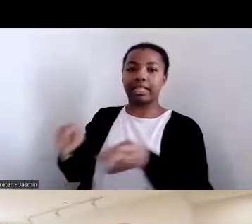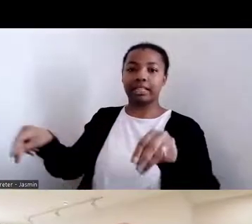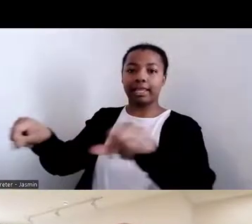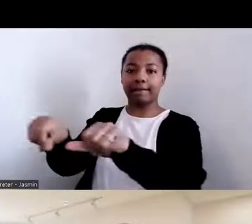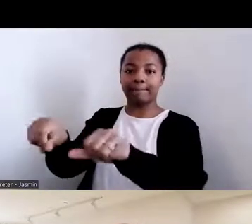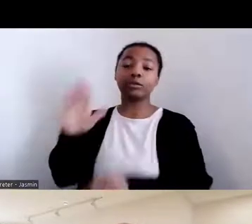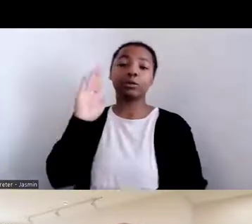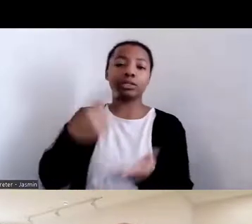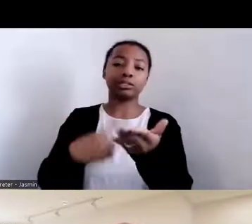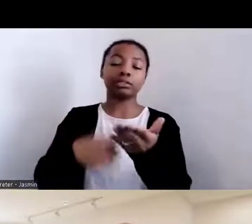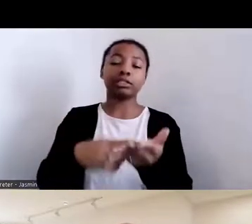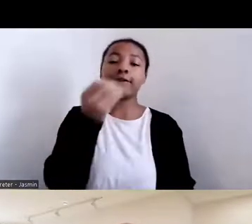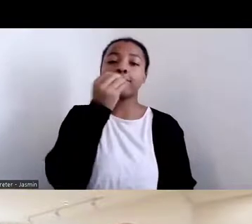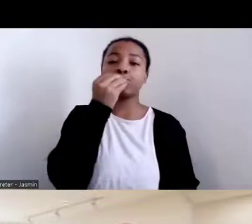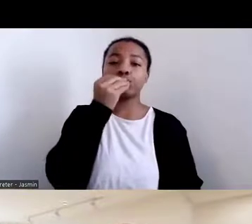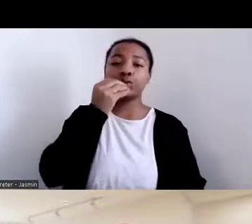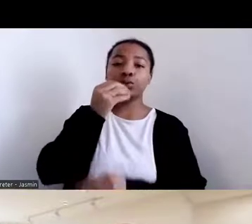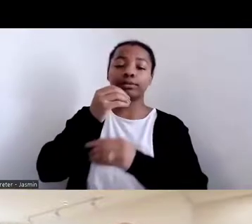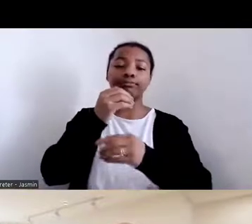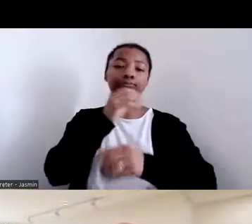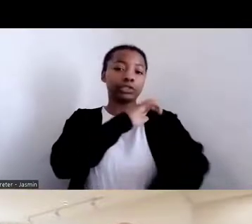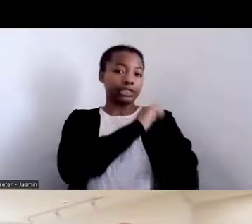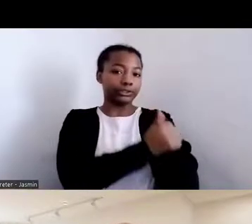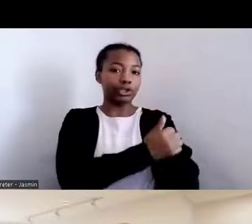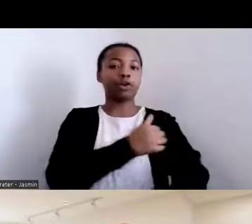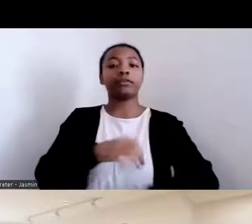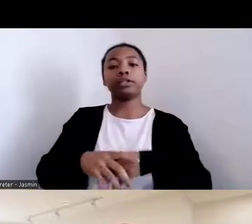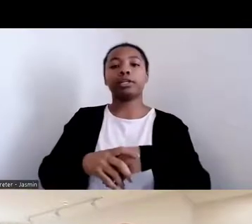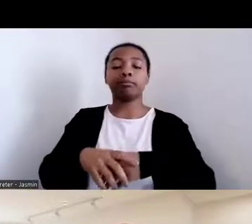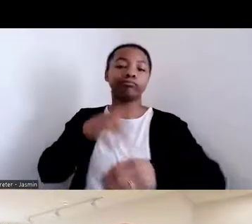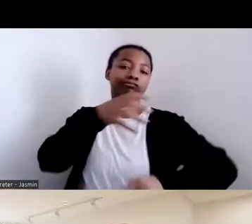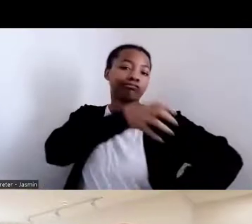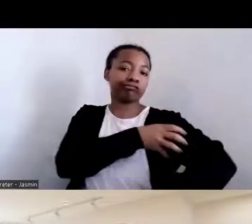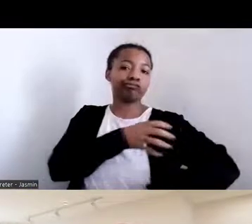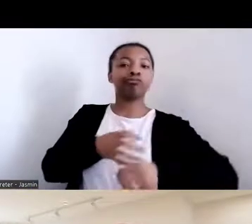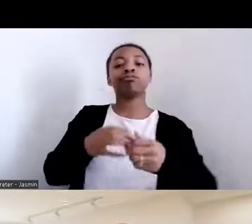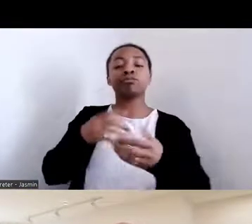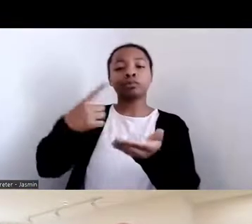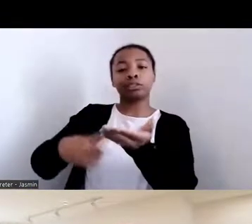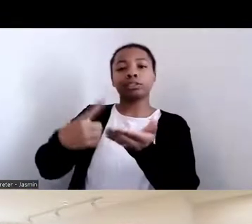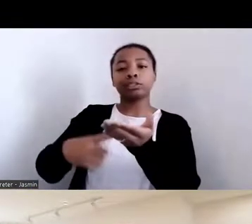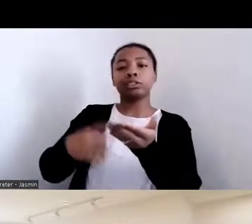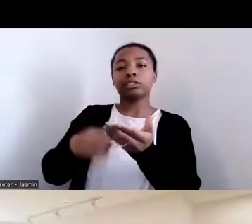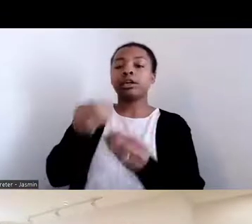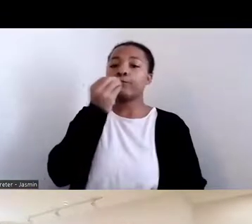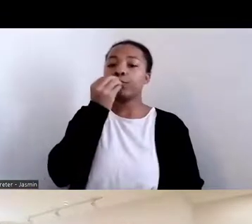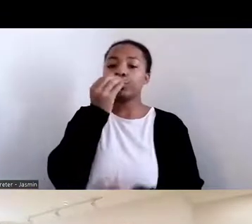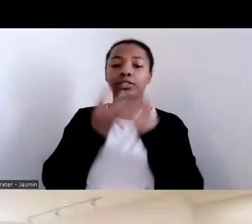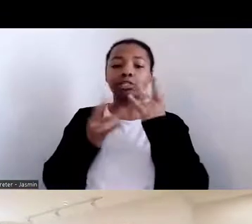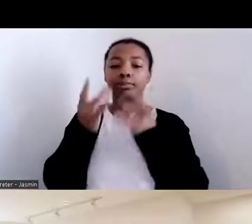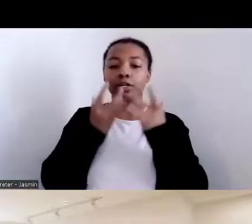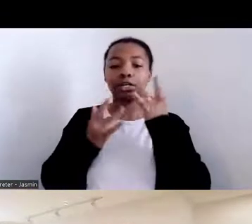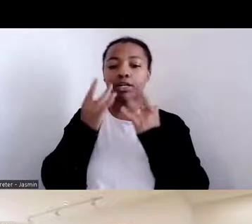collaborative ways to eliminate food and health disparities and outline how the systemic racism built into our agricultural